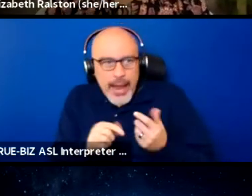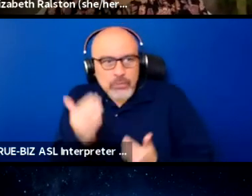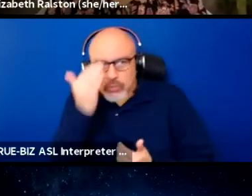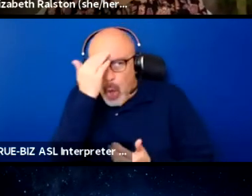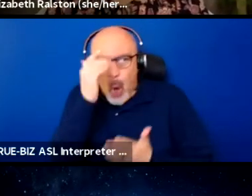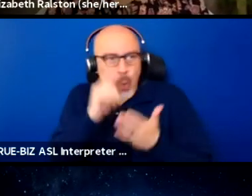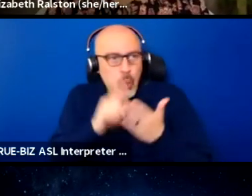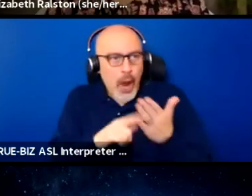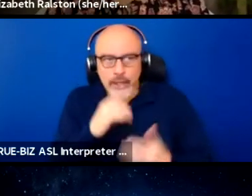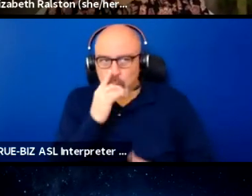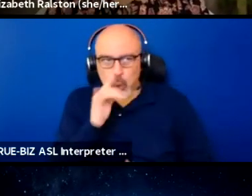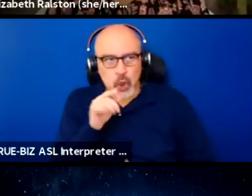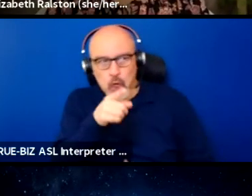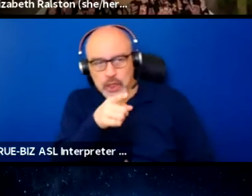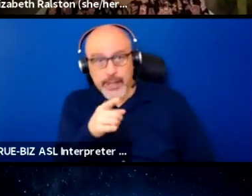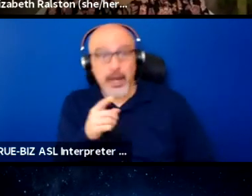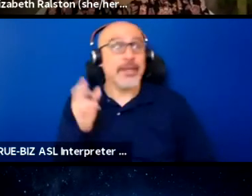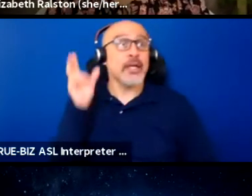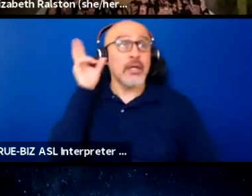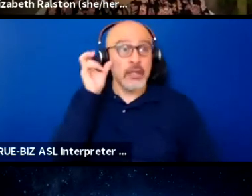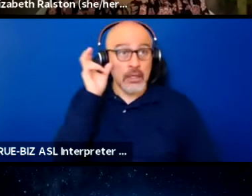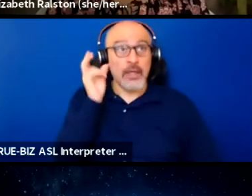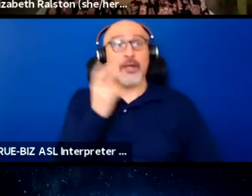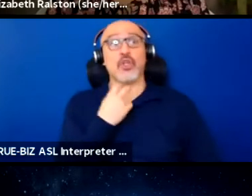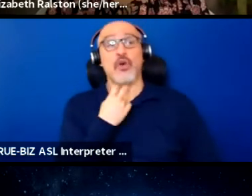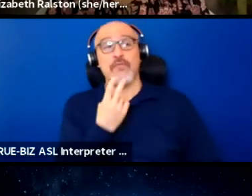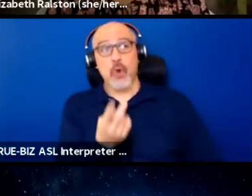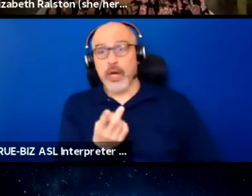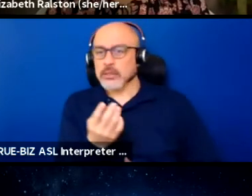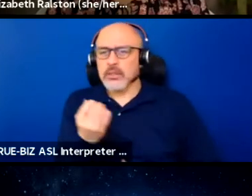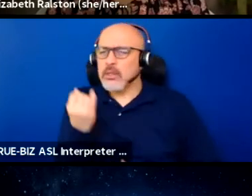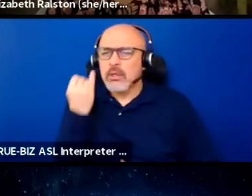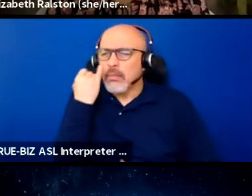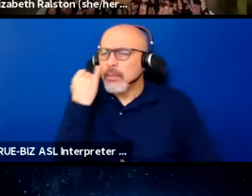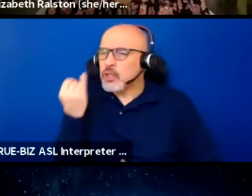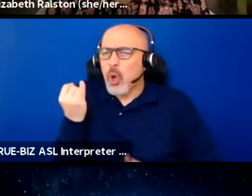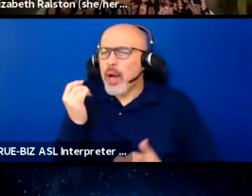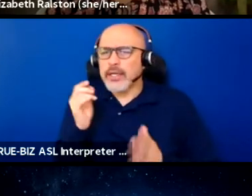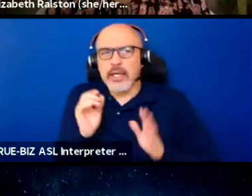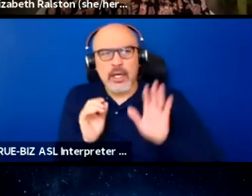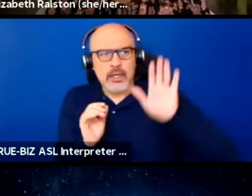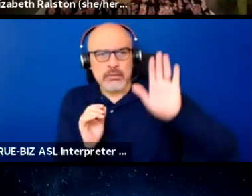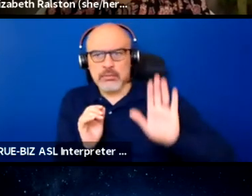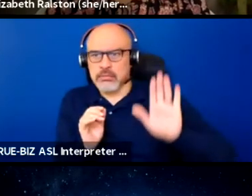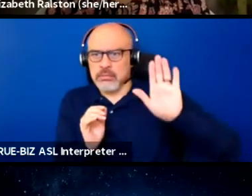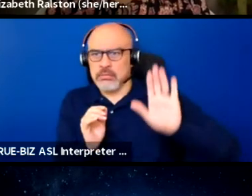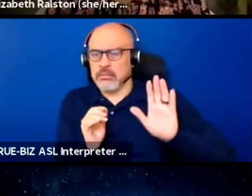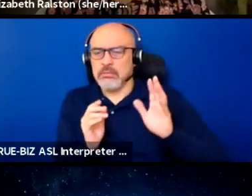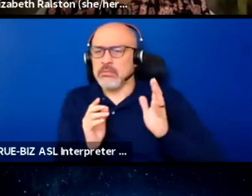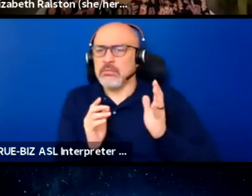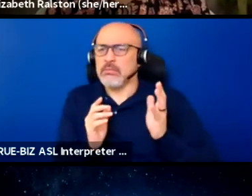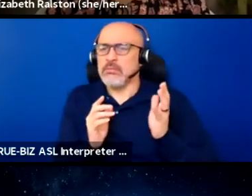They can hear your voice, but they won't have any idea in their, of an image in their head,